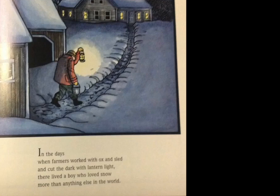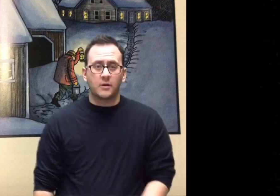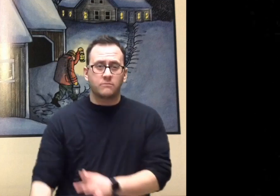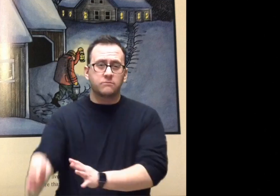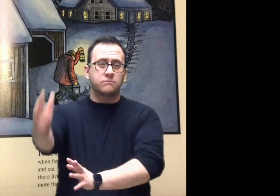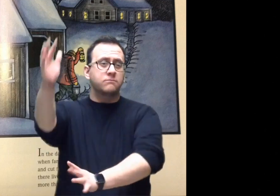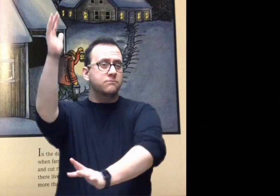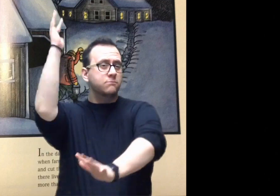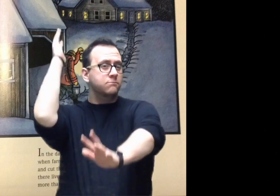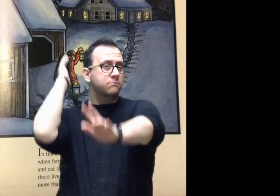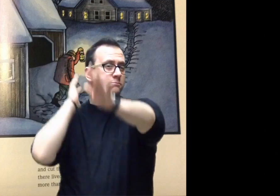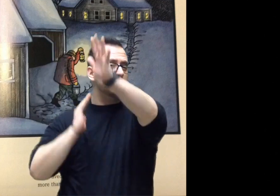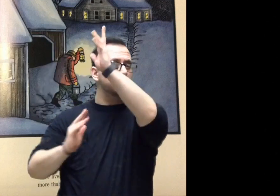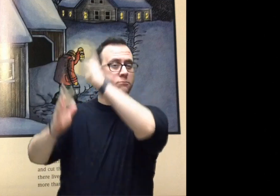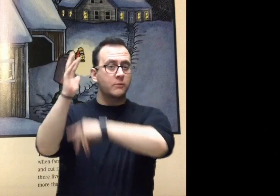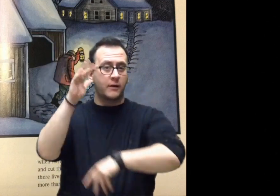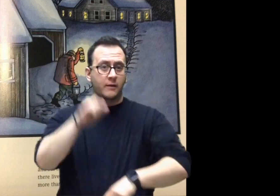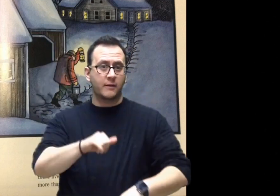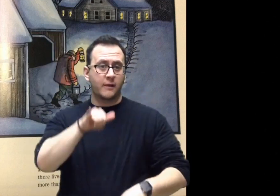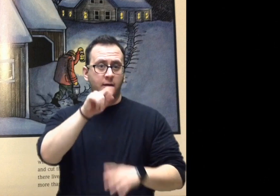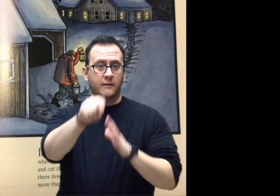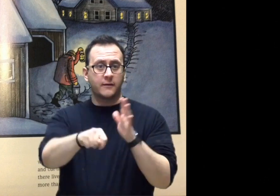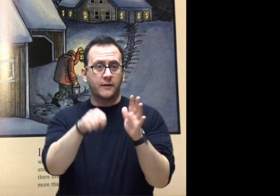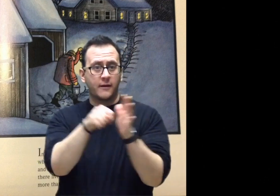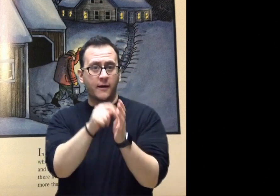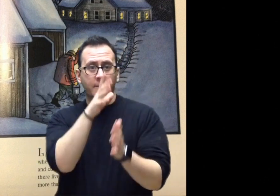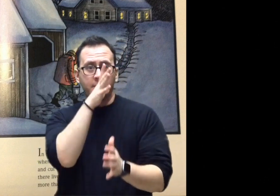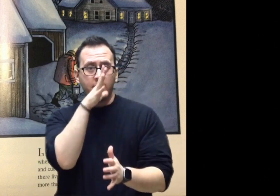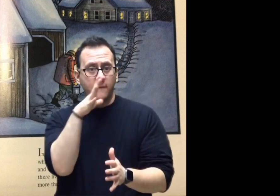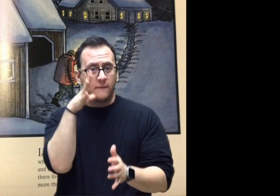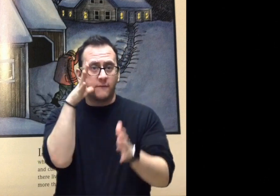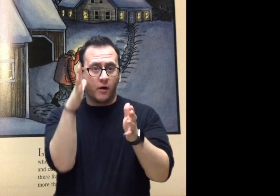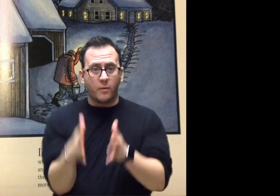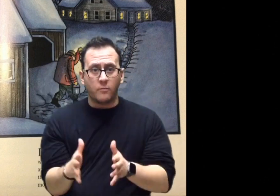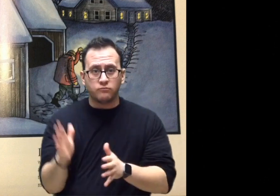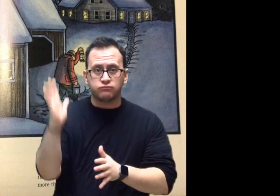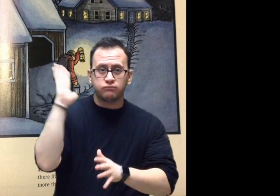In the day when farmers worked with ox and sled and cut the dark with lantern light,